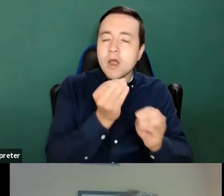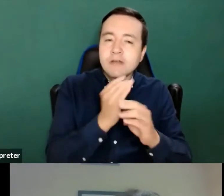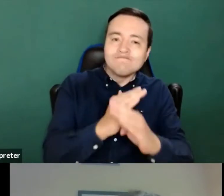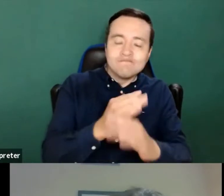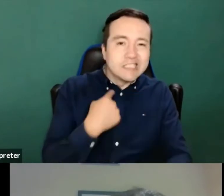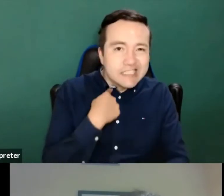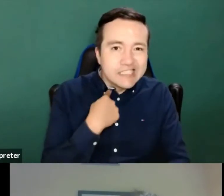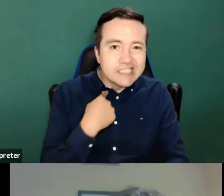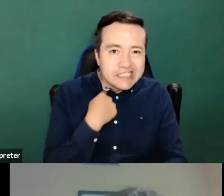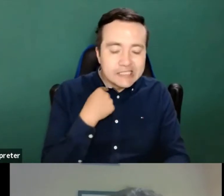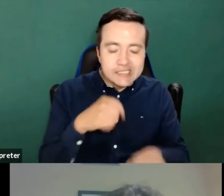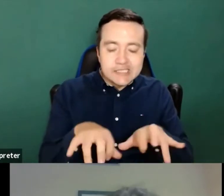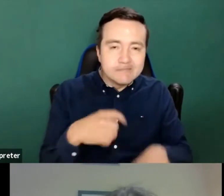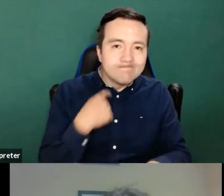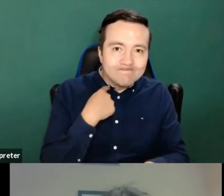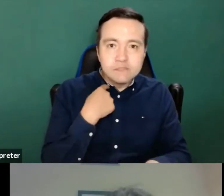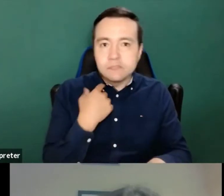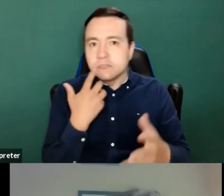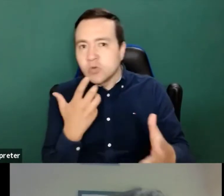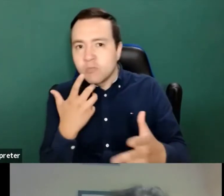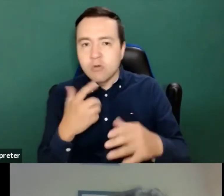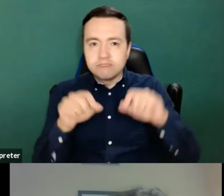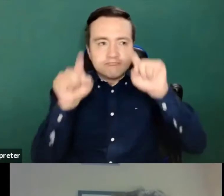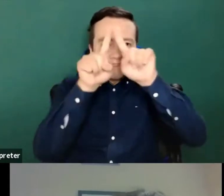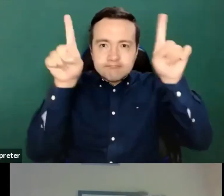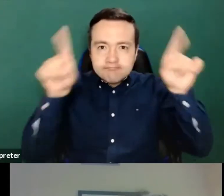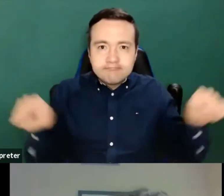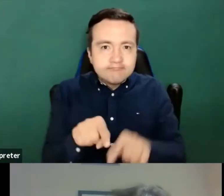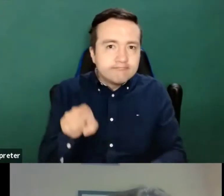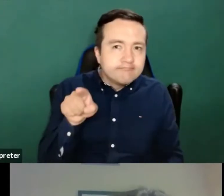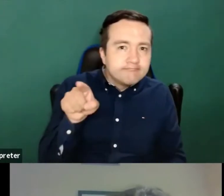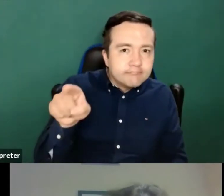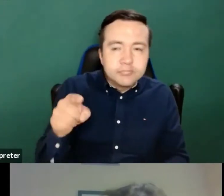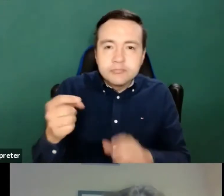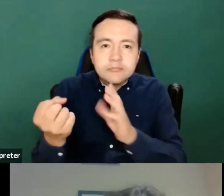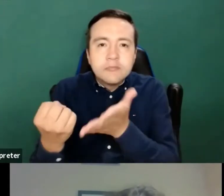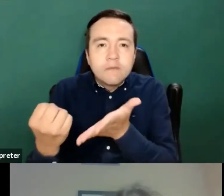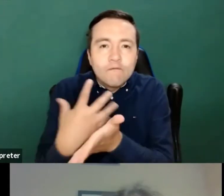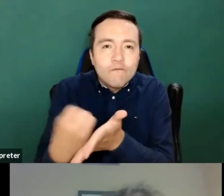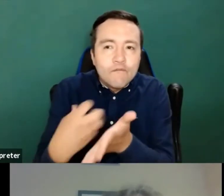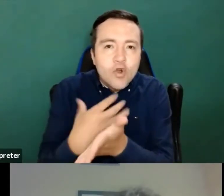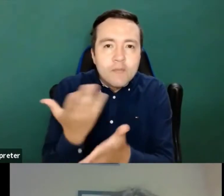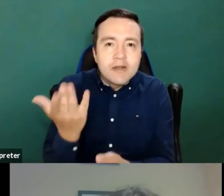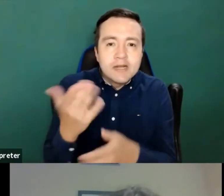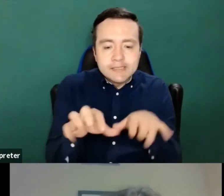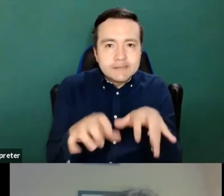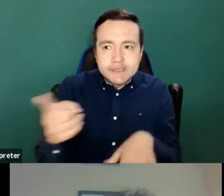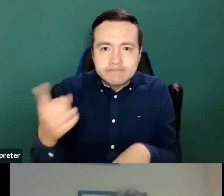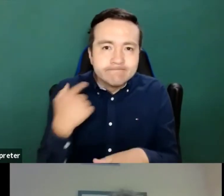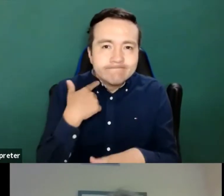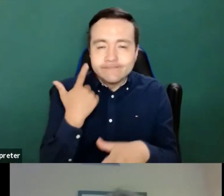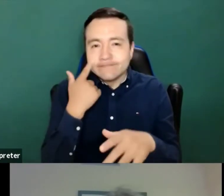carrying out our simulation of the minimum income that they would receive.